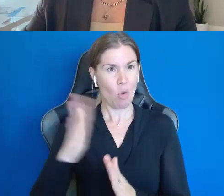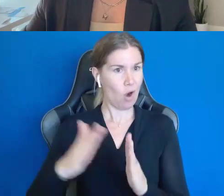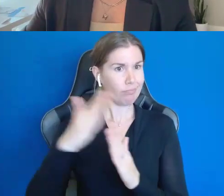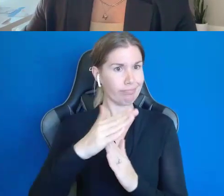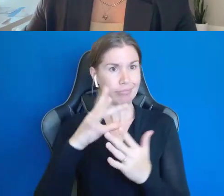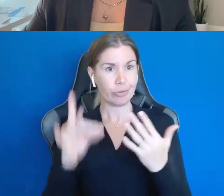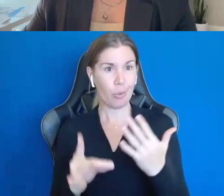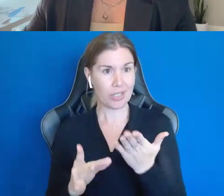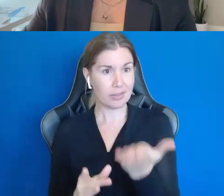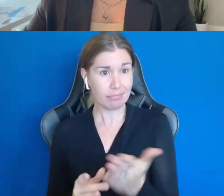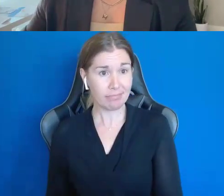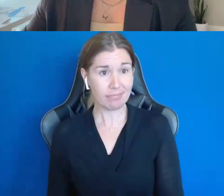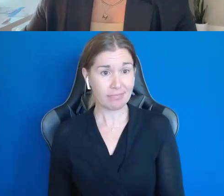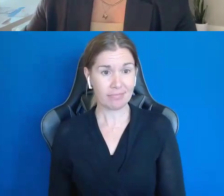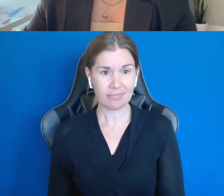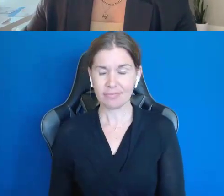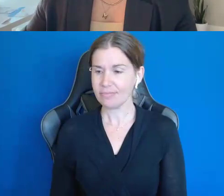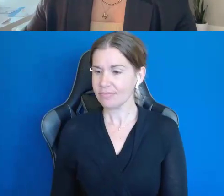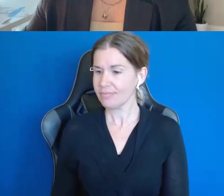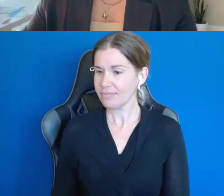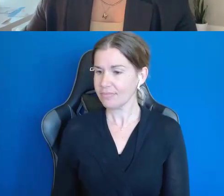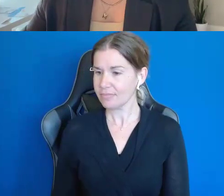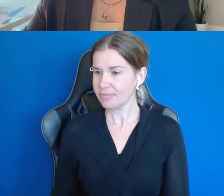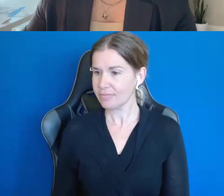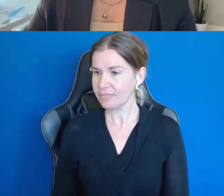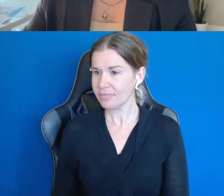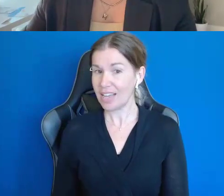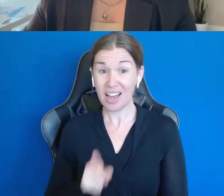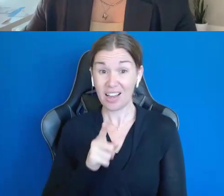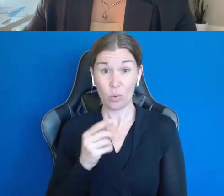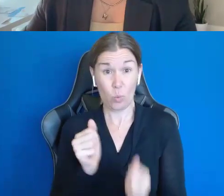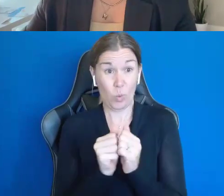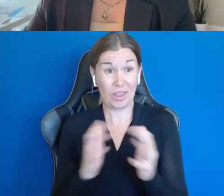I really just slept basically almost all day.